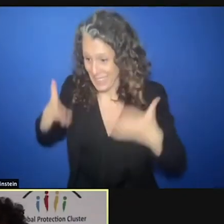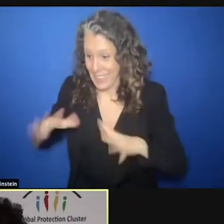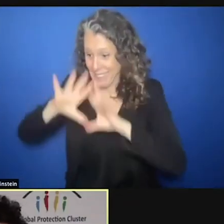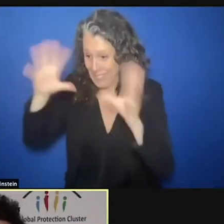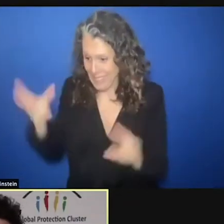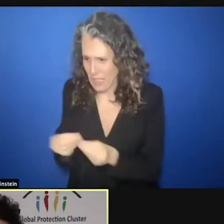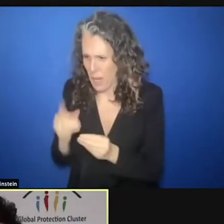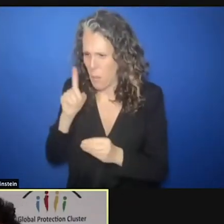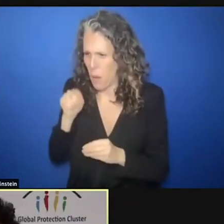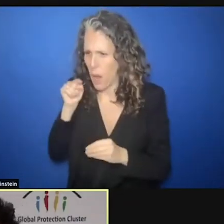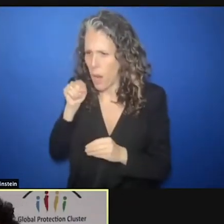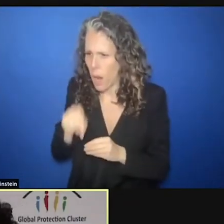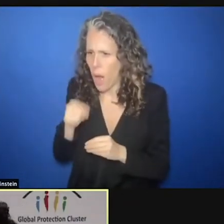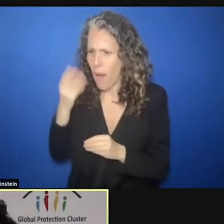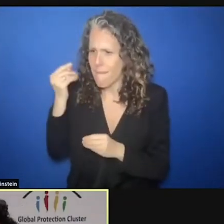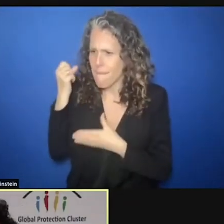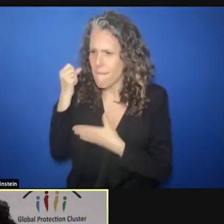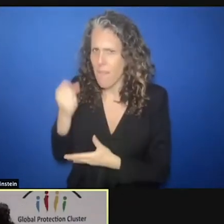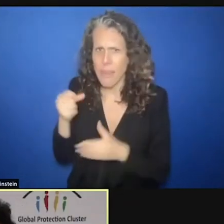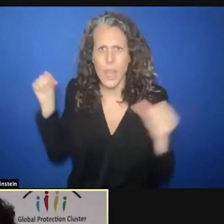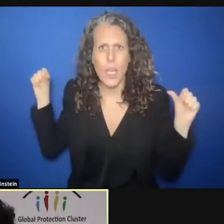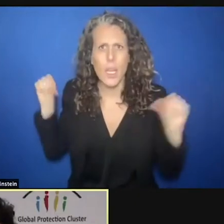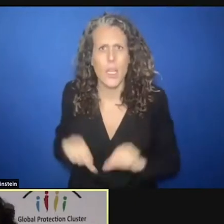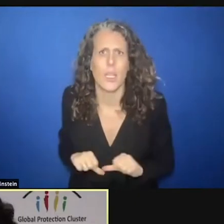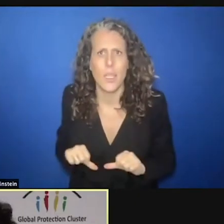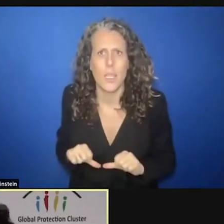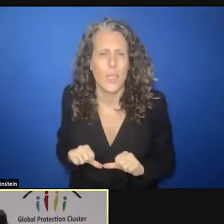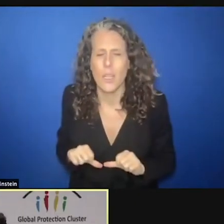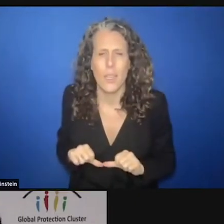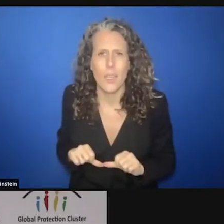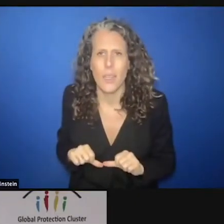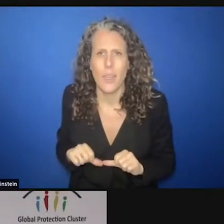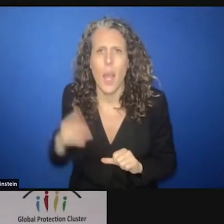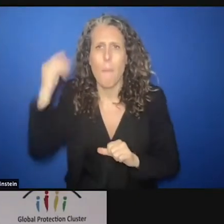worst access to resources. We need to change that. >> CHRIS GUNNESS: That's a very, very good point,